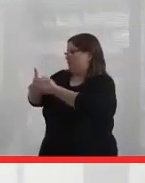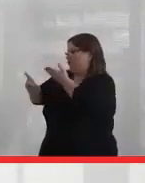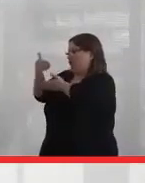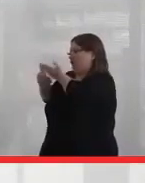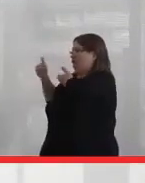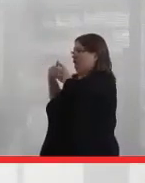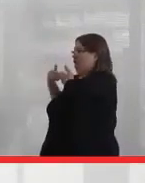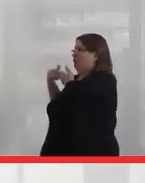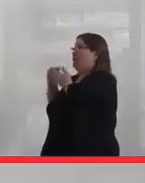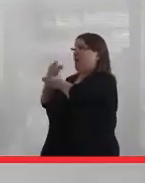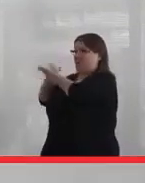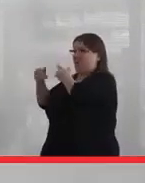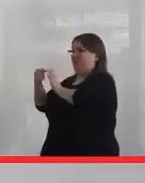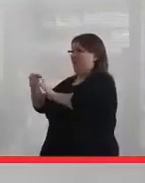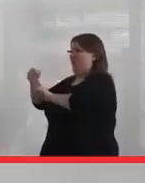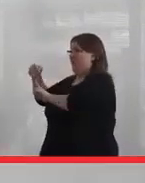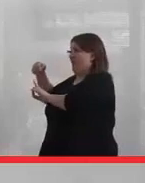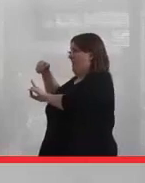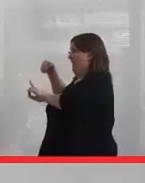And we can trace our ancestry back to the Mohawk Valley.